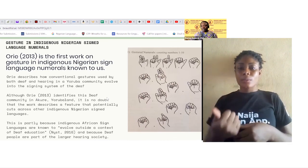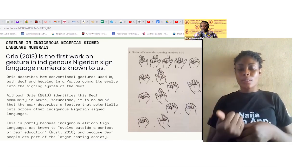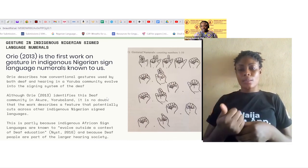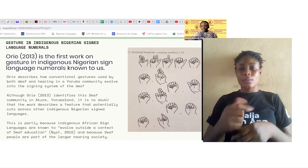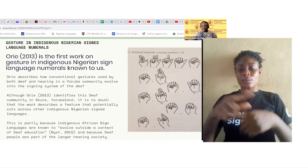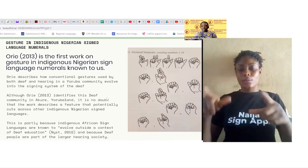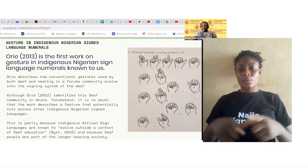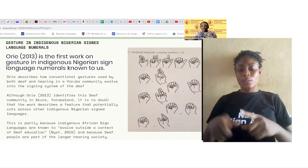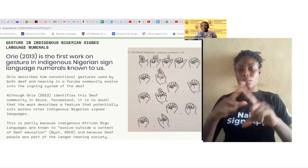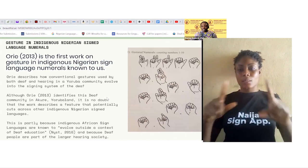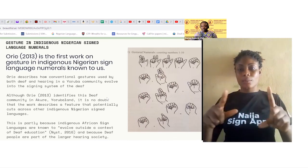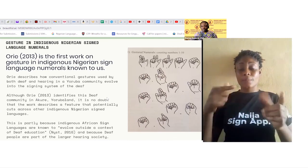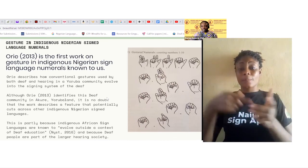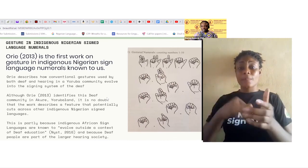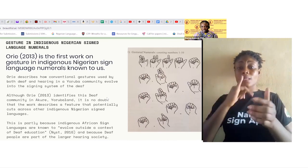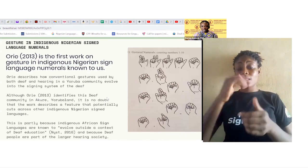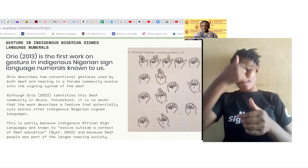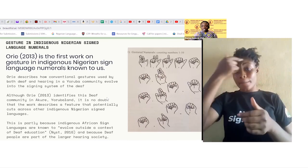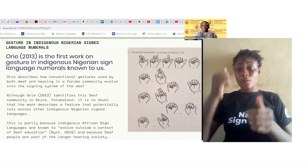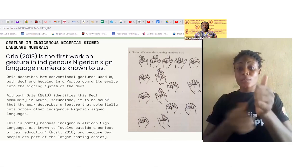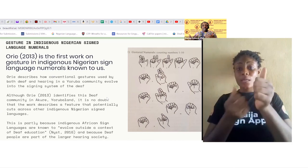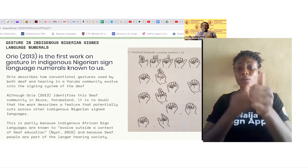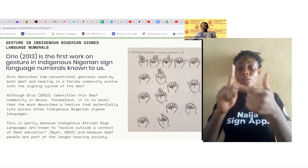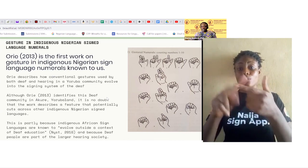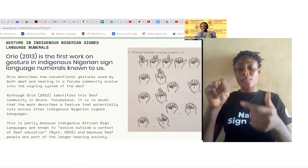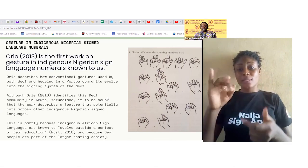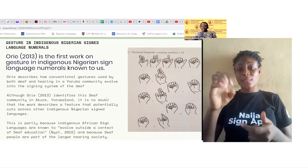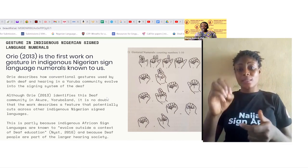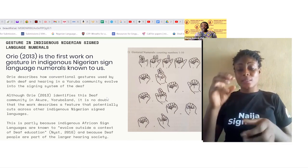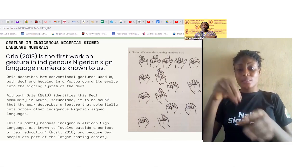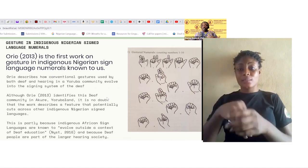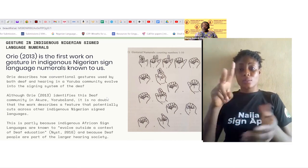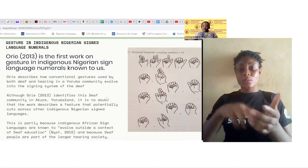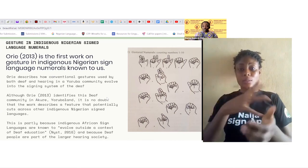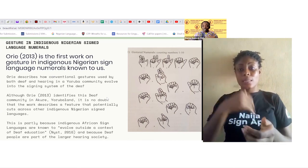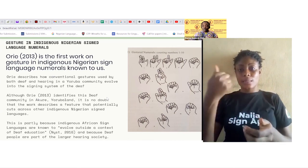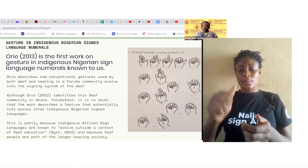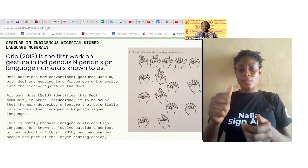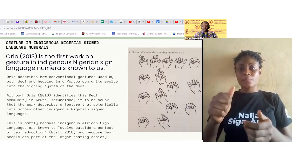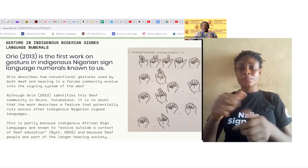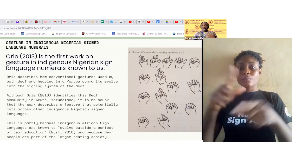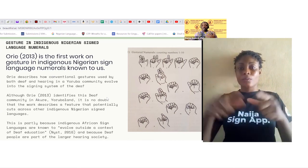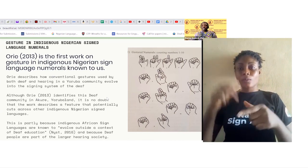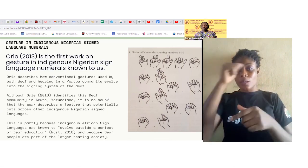because according to Nyst (2010) indigenous African sign languages are known to evolve outside of